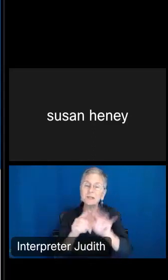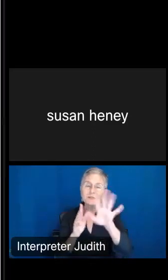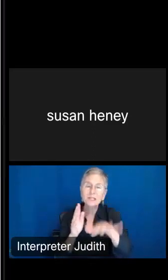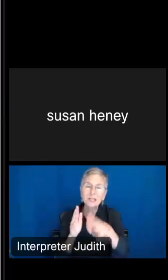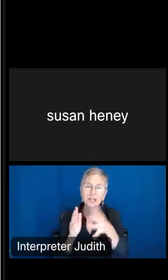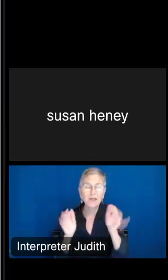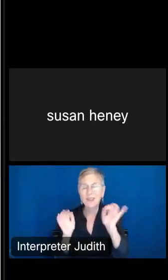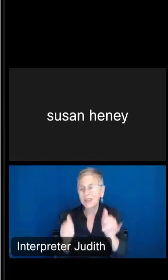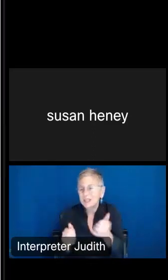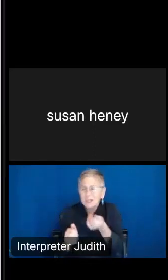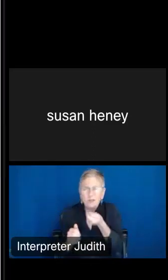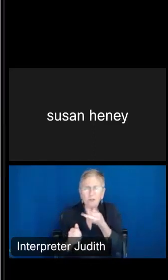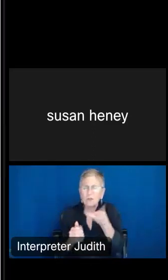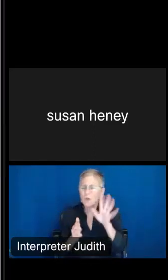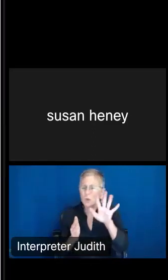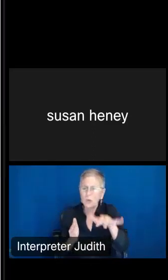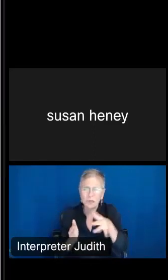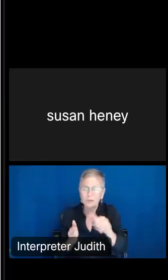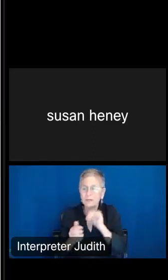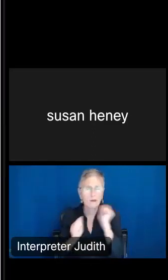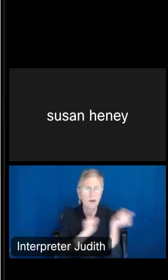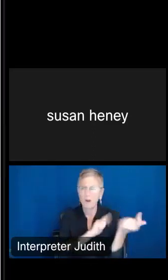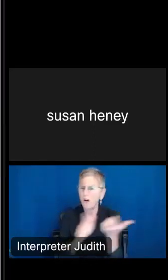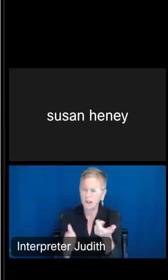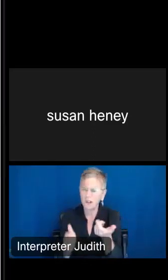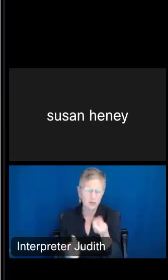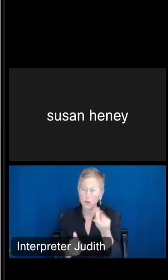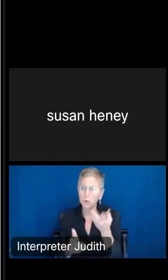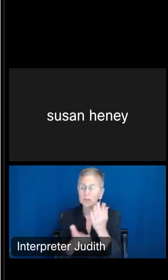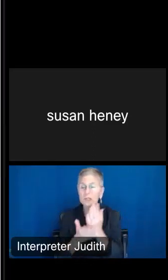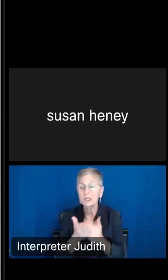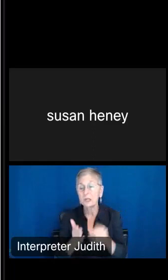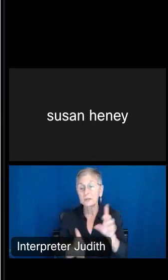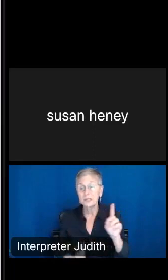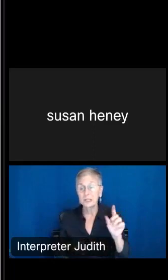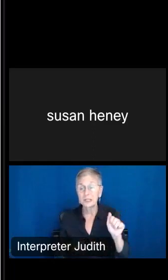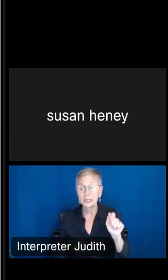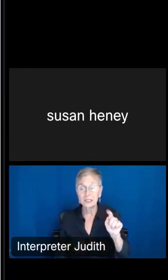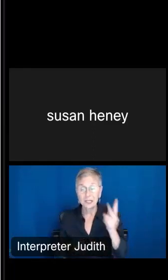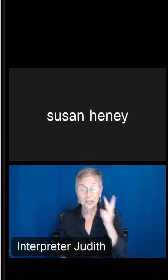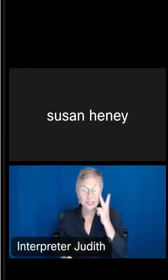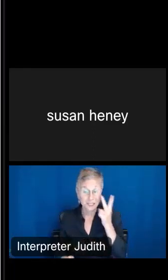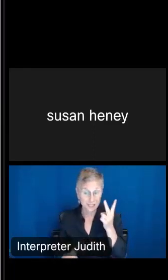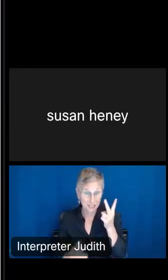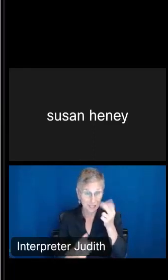a few tables, not all of them. Some of the data that you can see per table, you don't